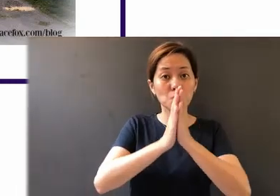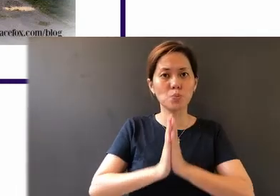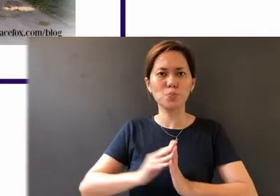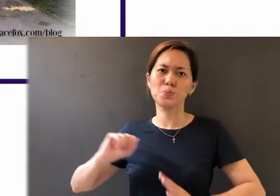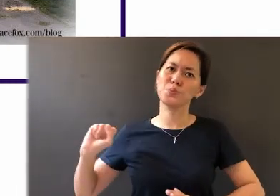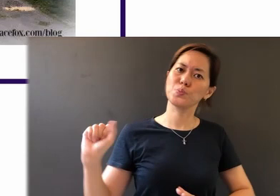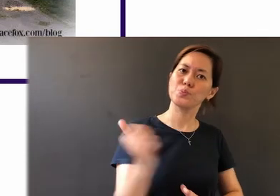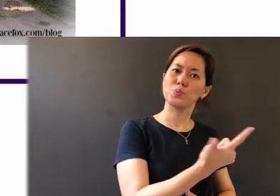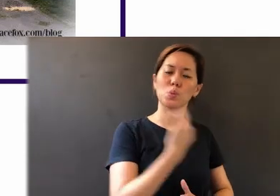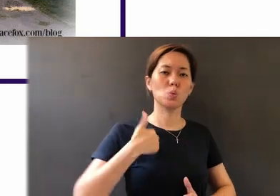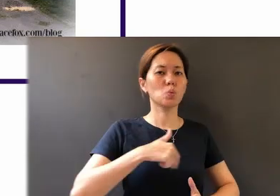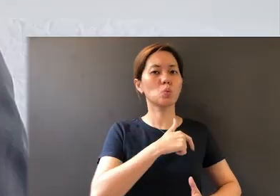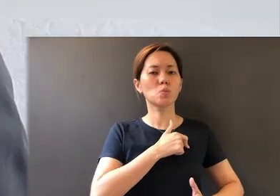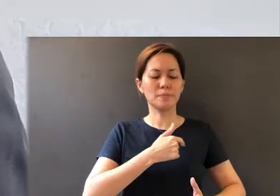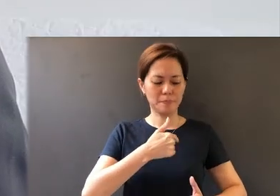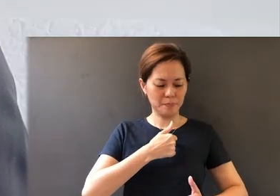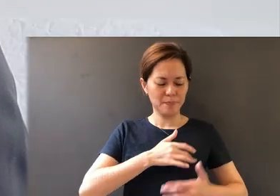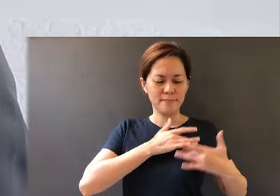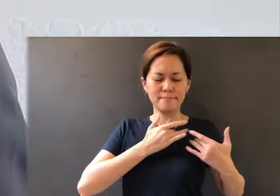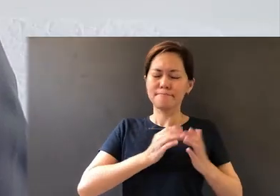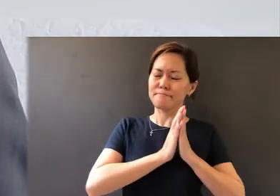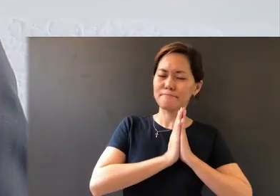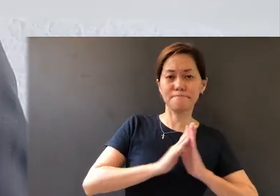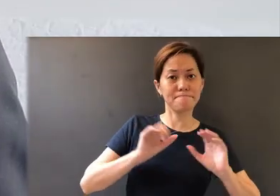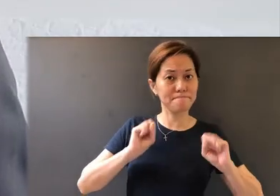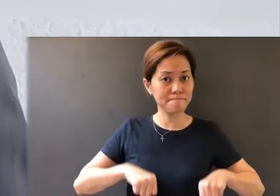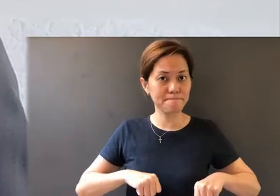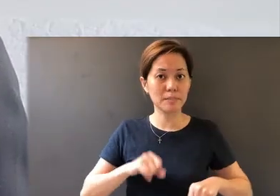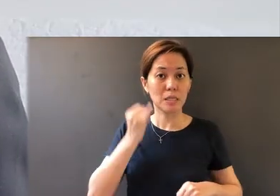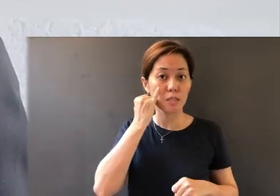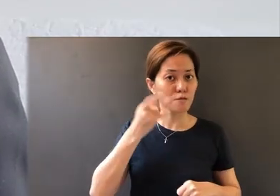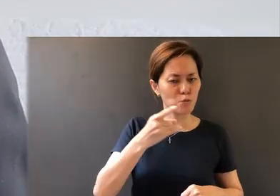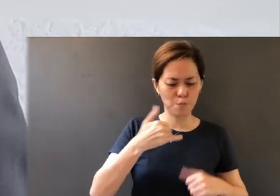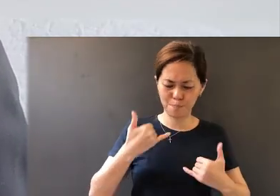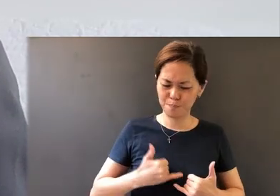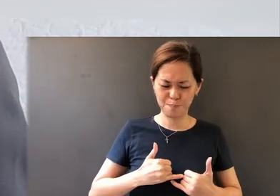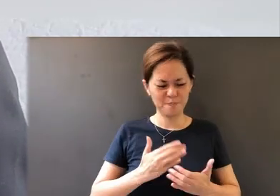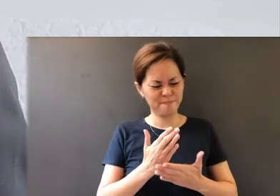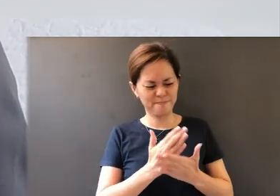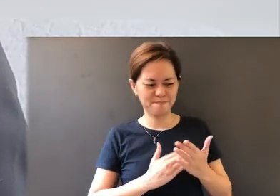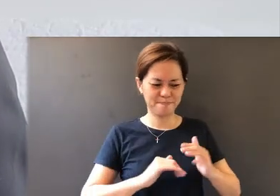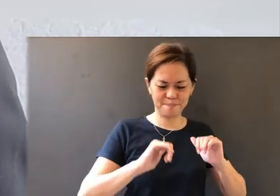can take with us in our hearts. If you are going through certain challenges,